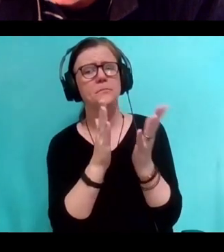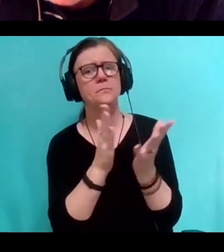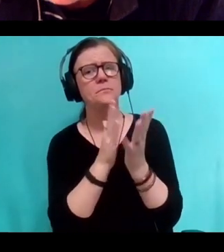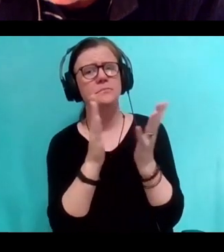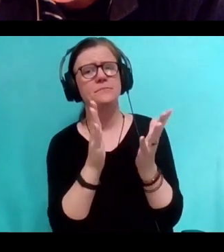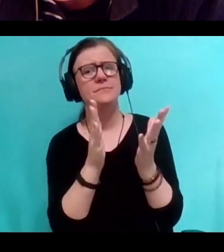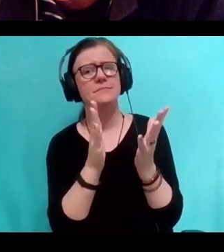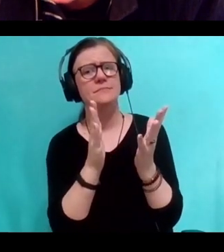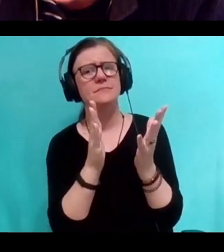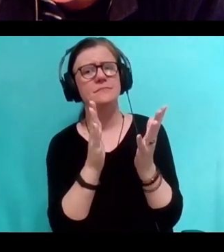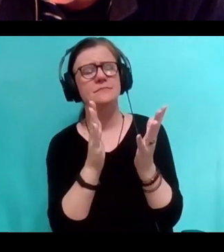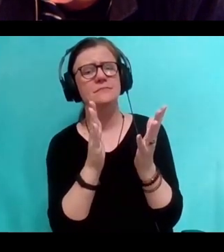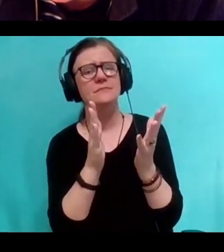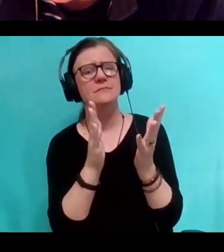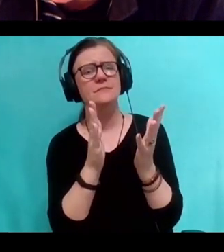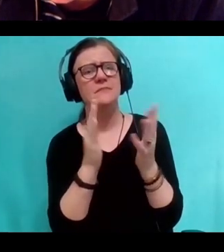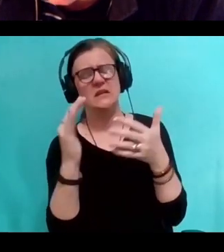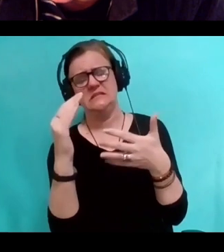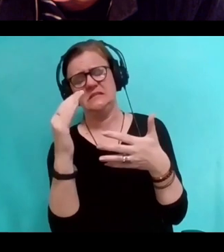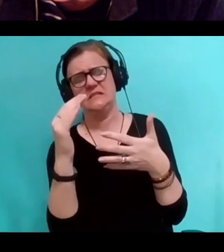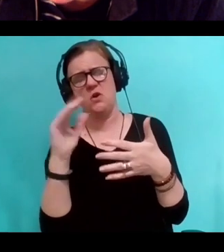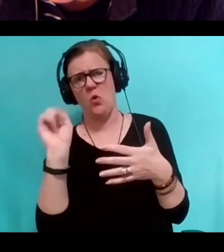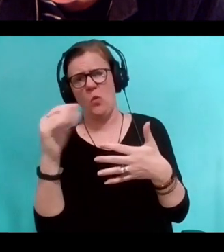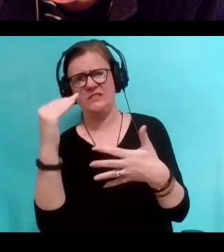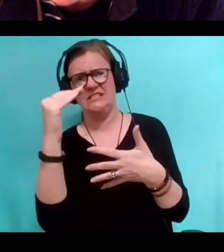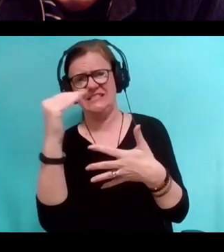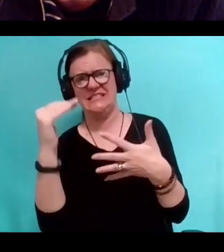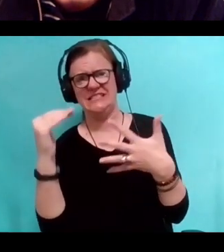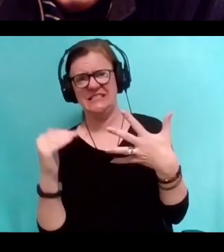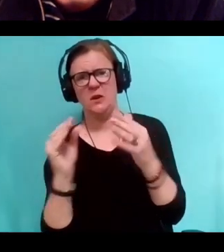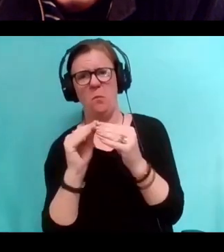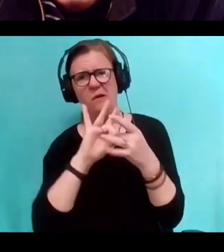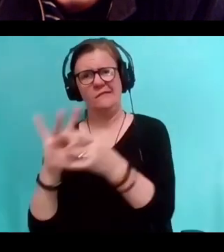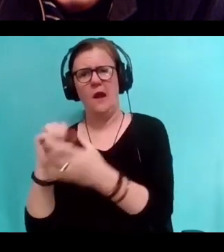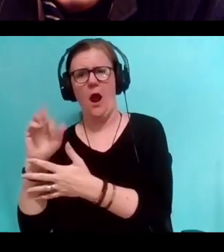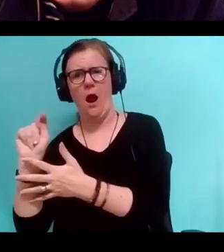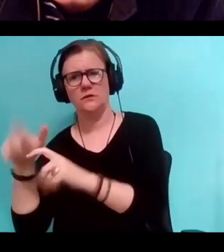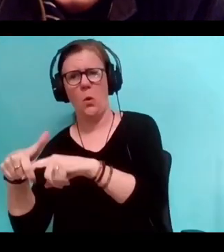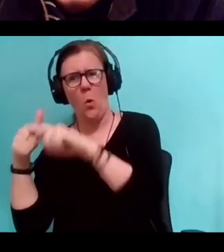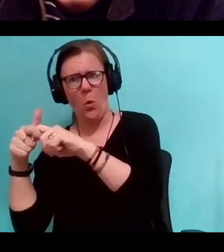I'm gonna skip over the first couple of questions that I had, that were more art orientated. And if I may, as a novelist myself,